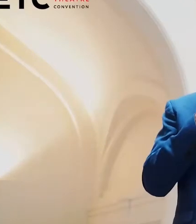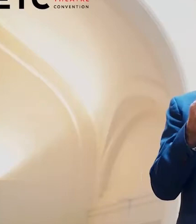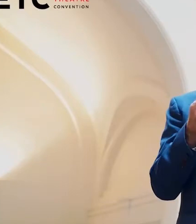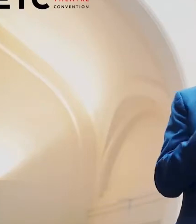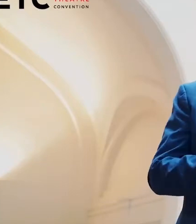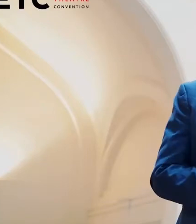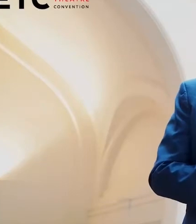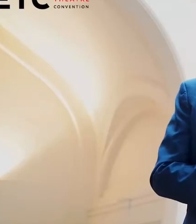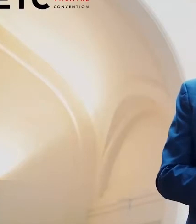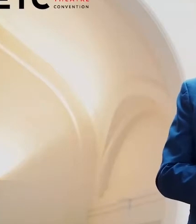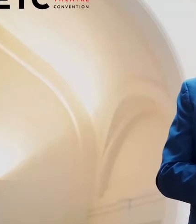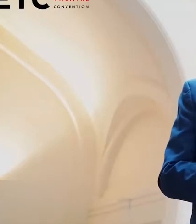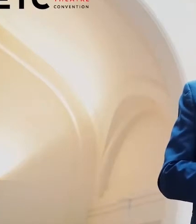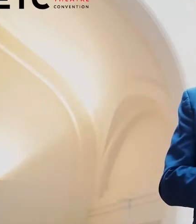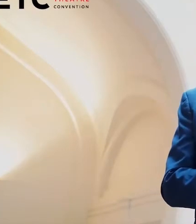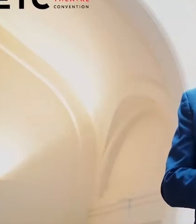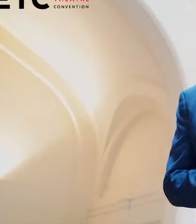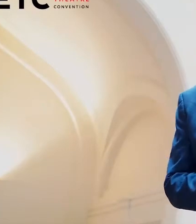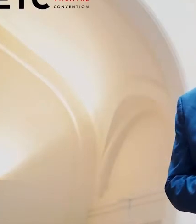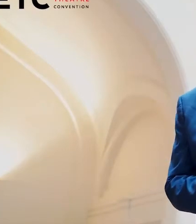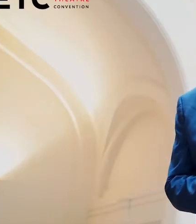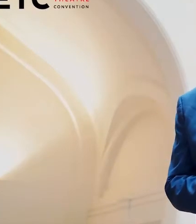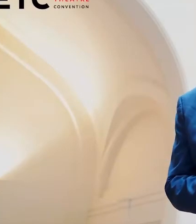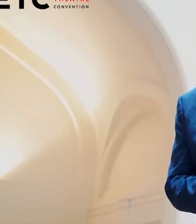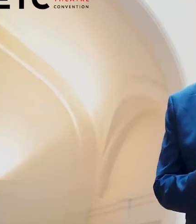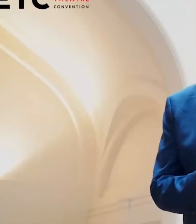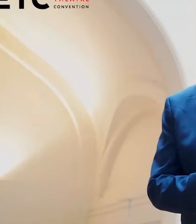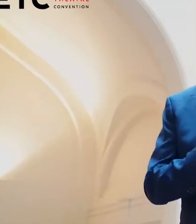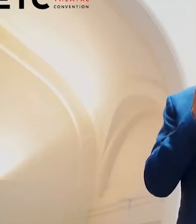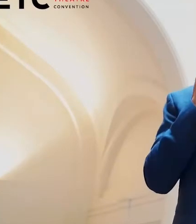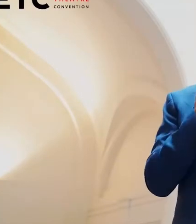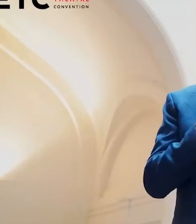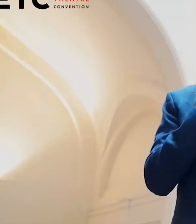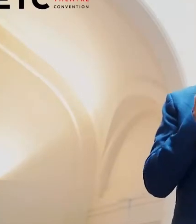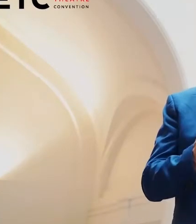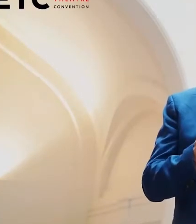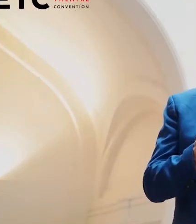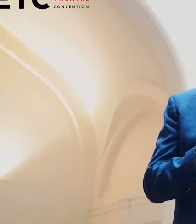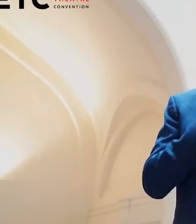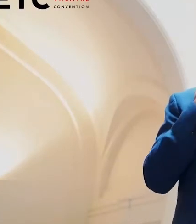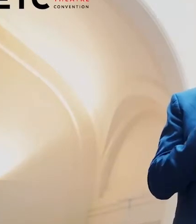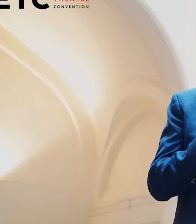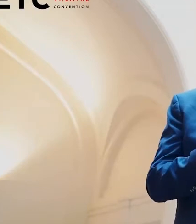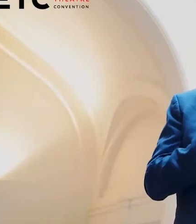Let us not forget that international collaboration in theatre is the key to continue, to connect,